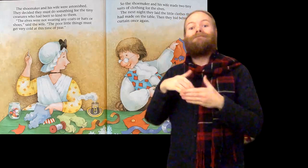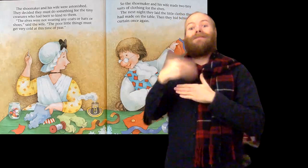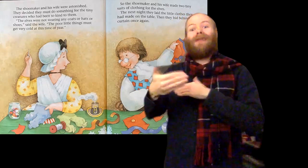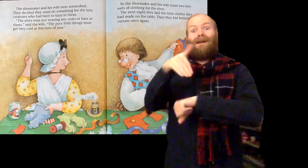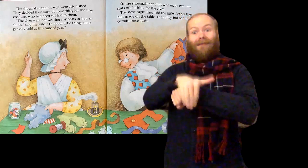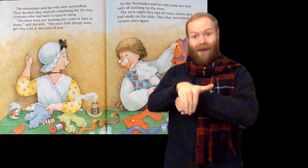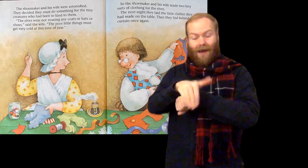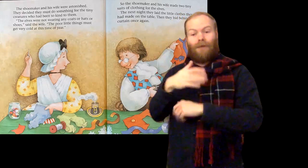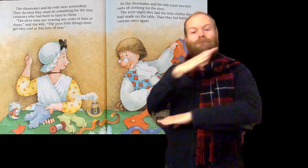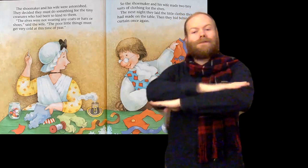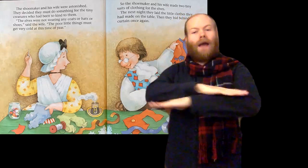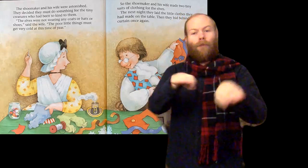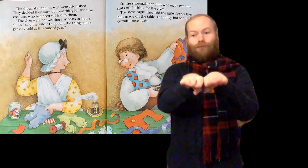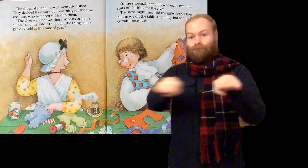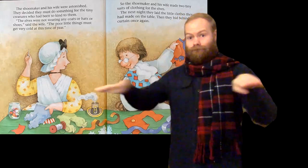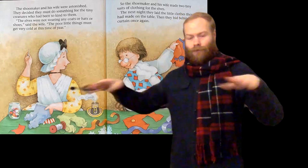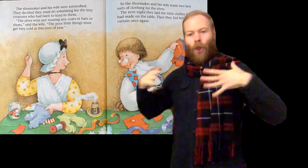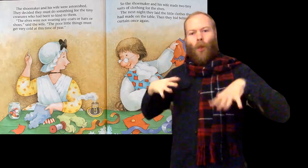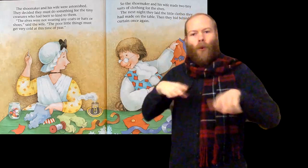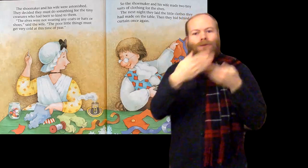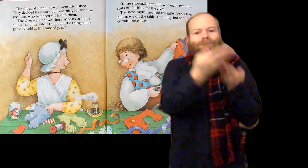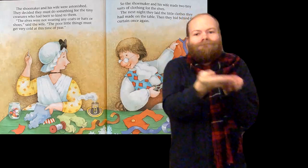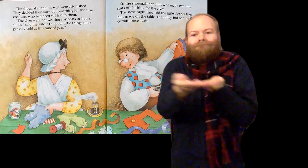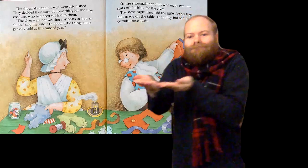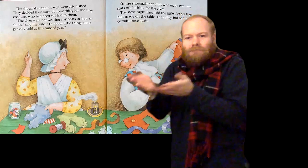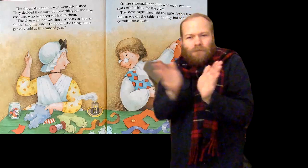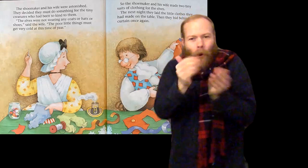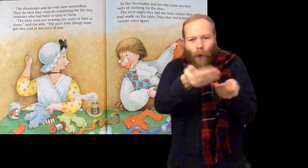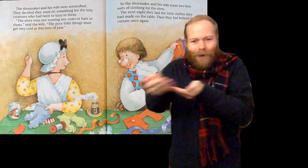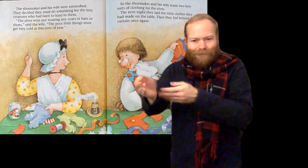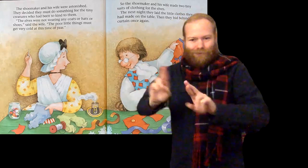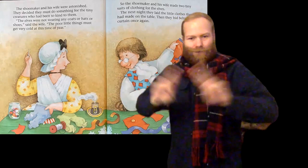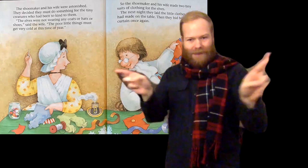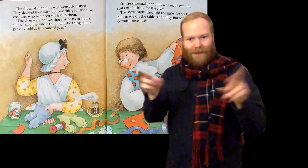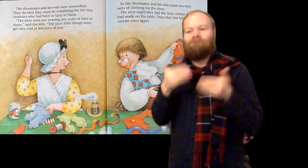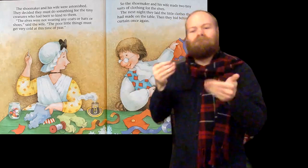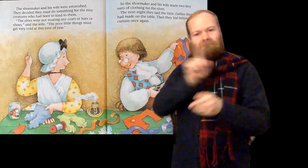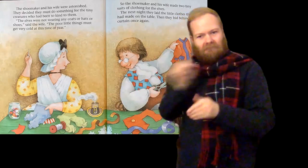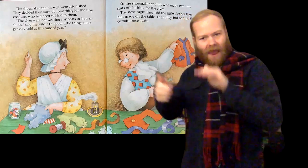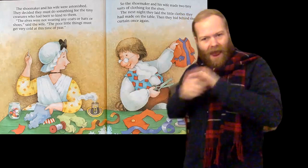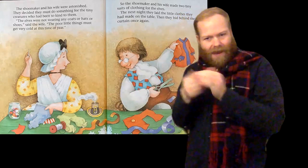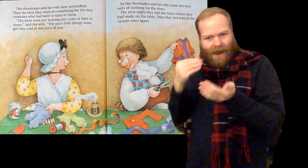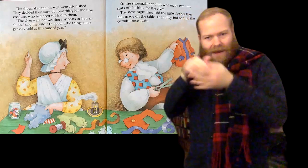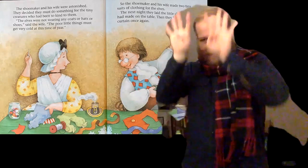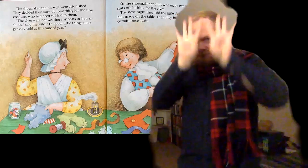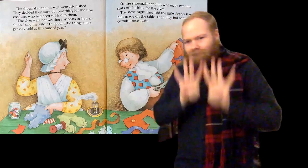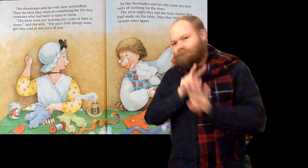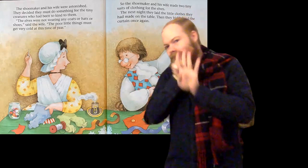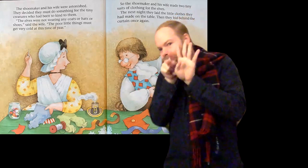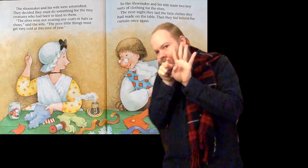The next night they laid the little clothes they had made on the table. Then they hid behind the curtain once again.